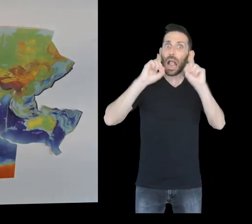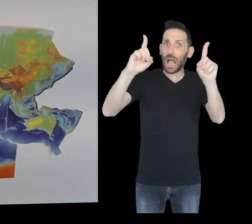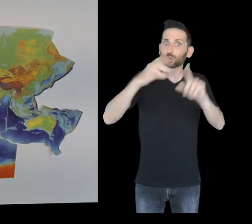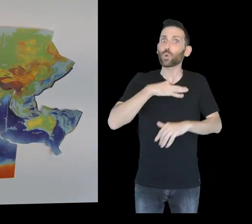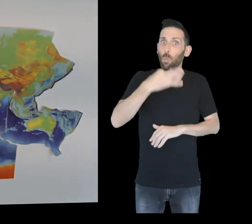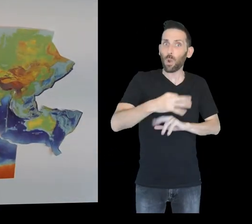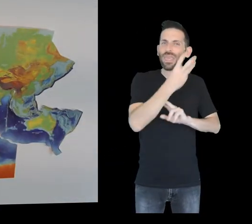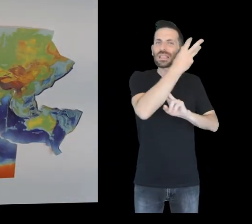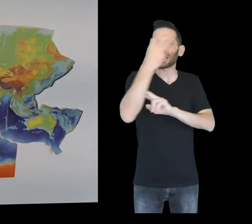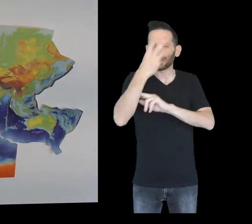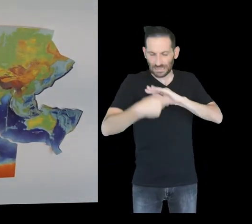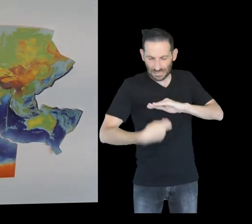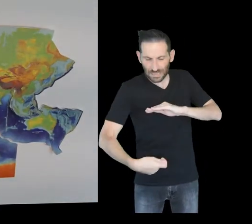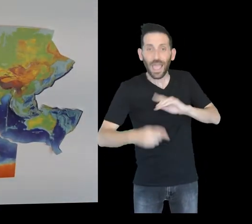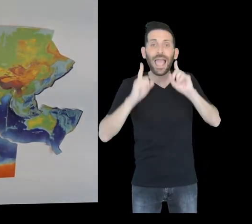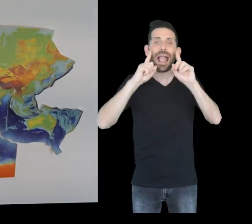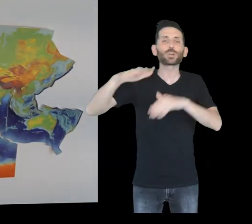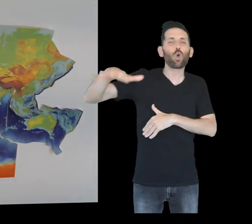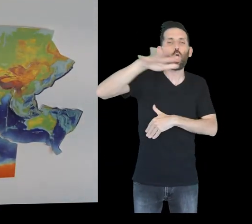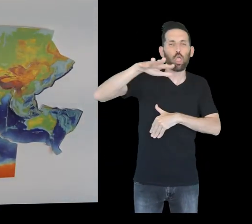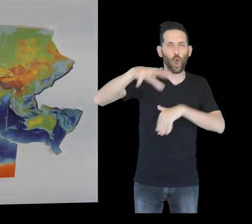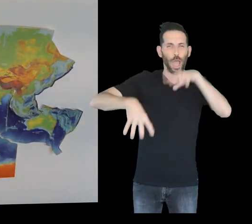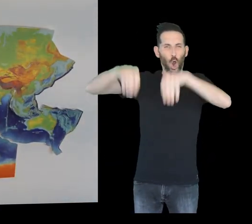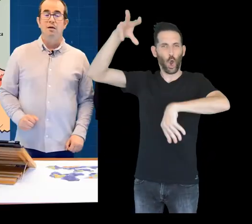beneath the great mountain ranges of our planet.